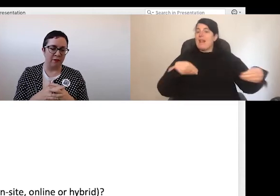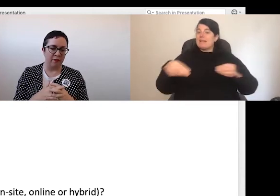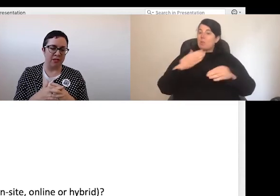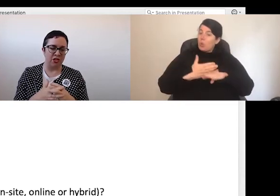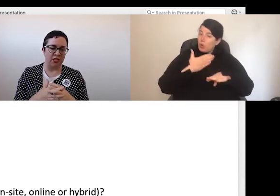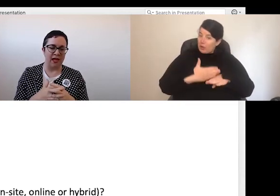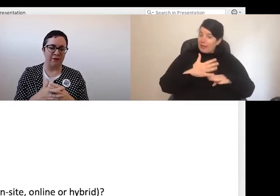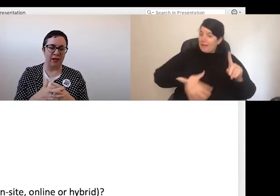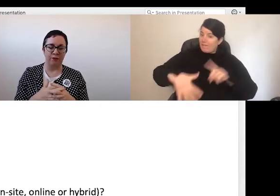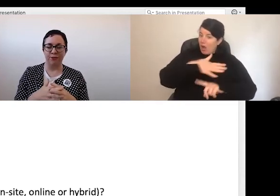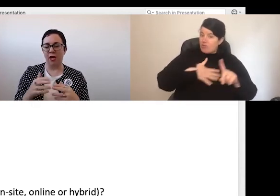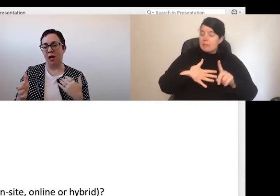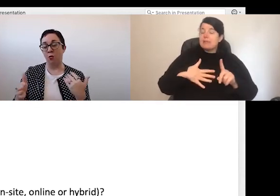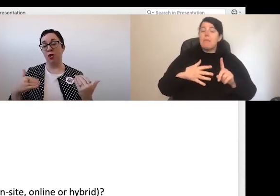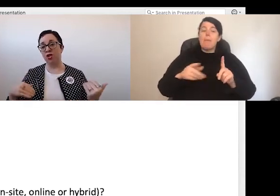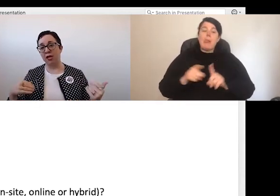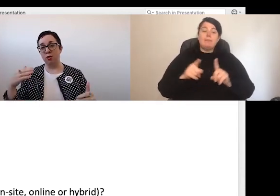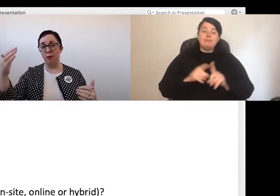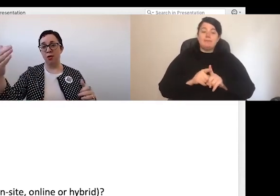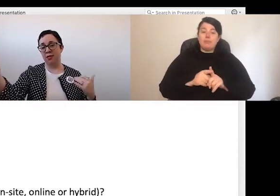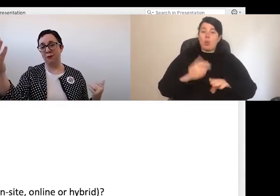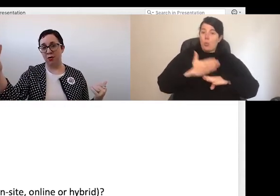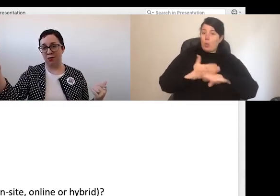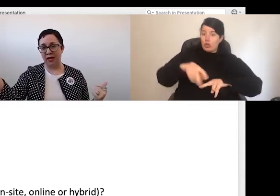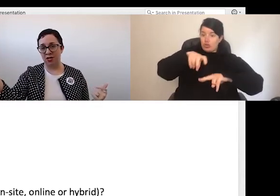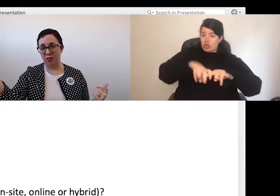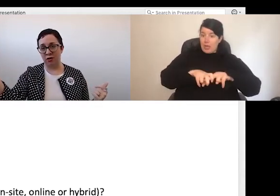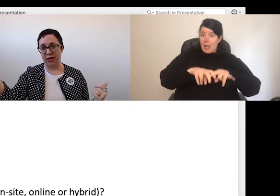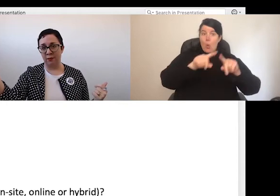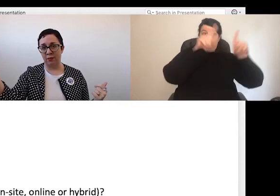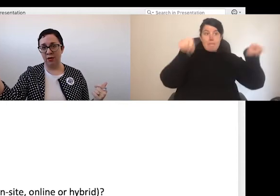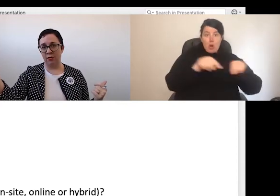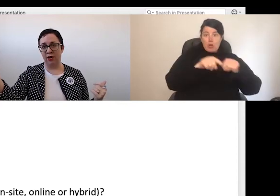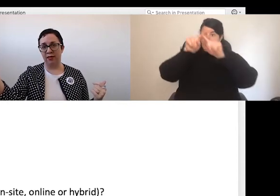as having work chairs or monitors in both locations, for example, rather